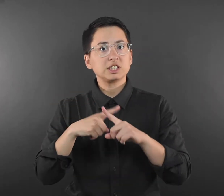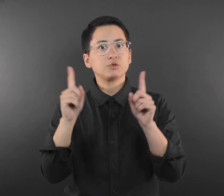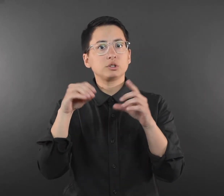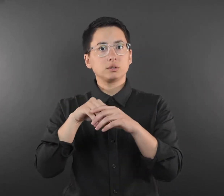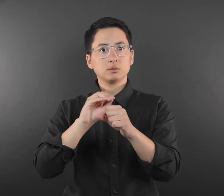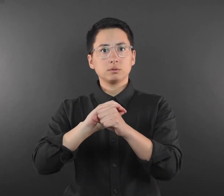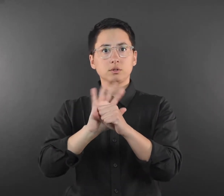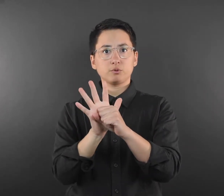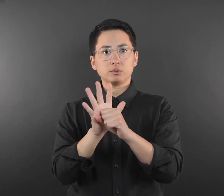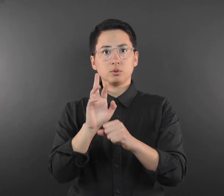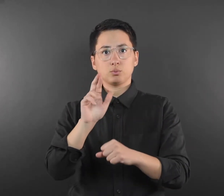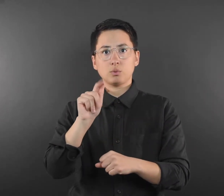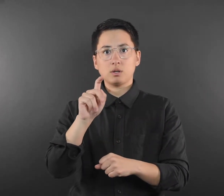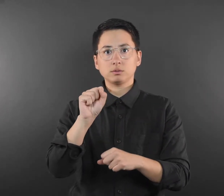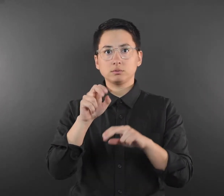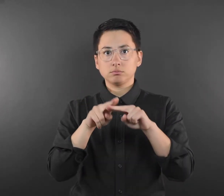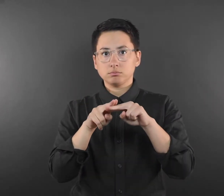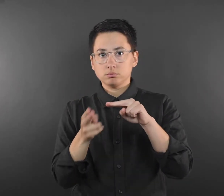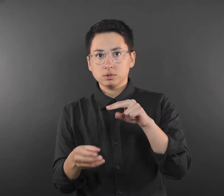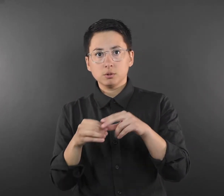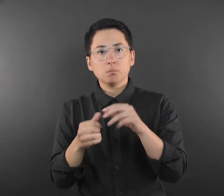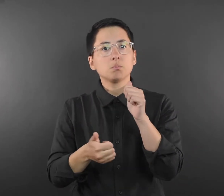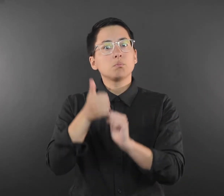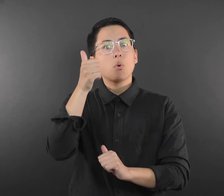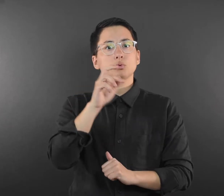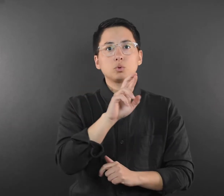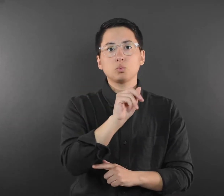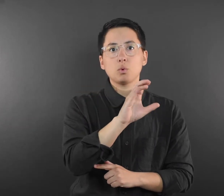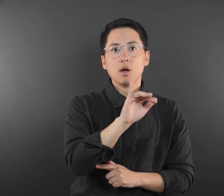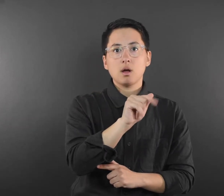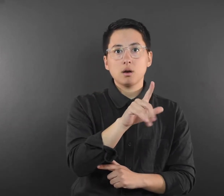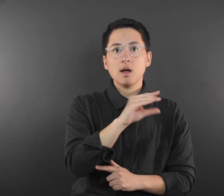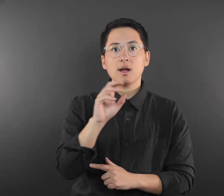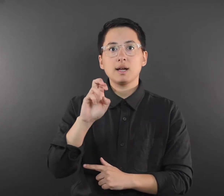differences in COVID-19 death rates decreased among most racial and ethnic groups.